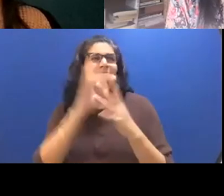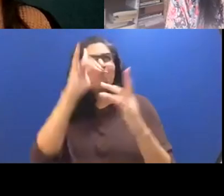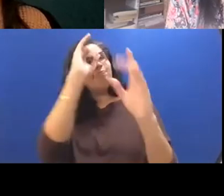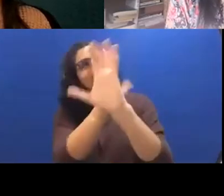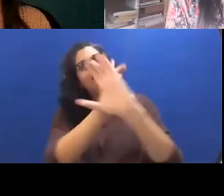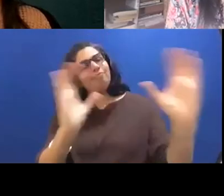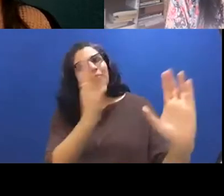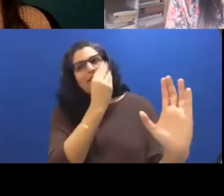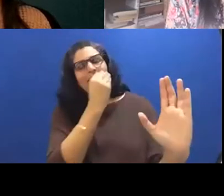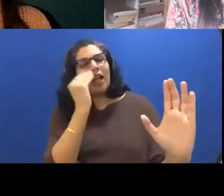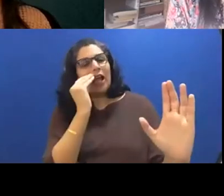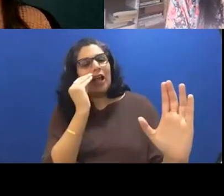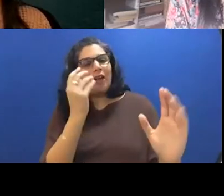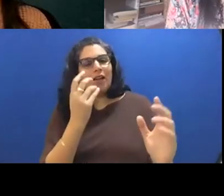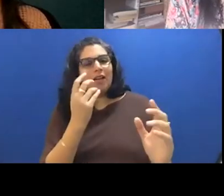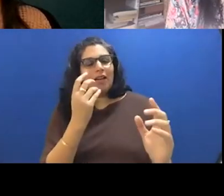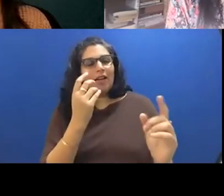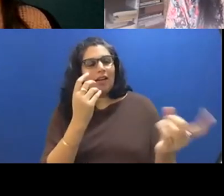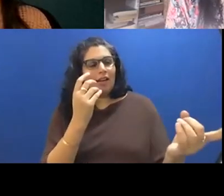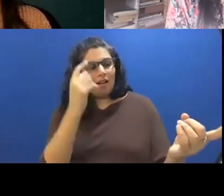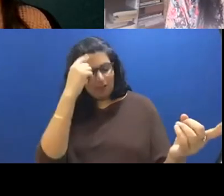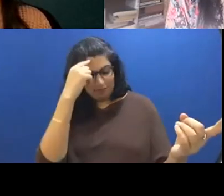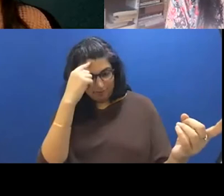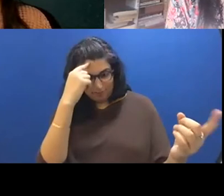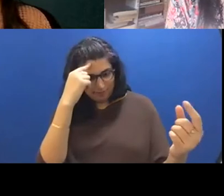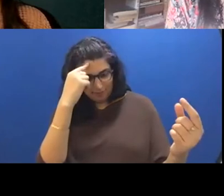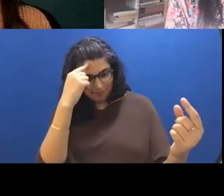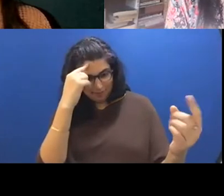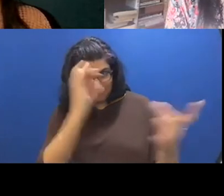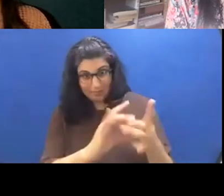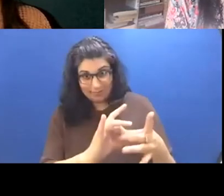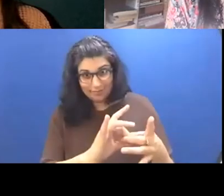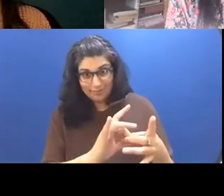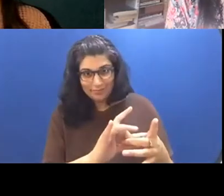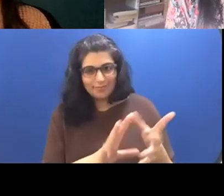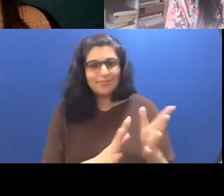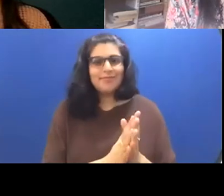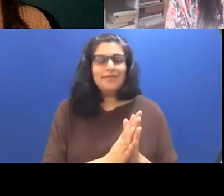this spark for her because, I mean, flowers are, you know, obviously they can they can